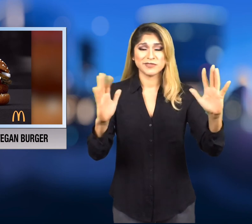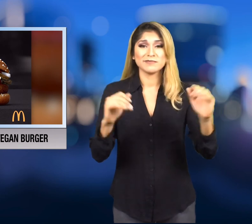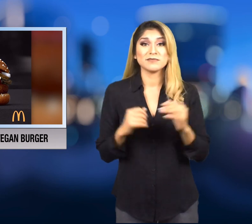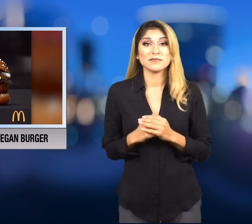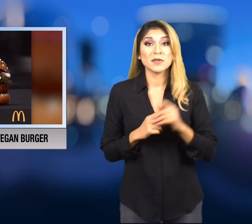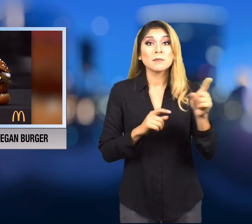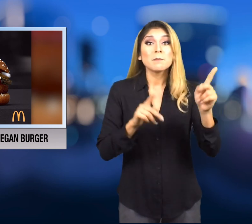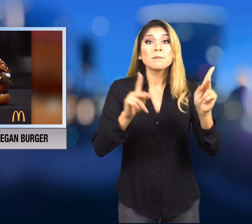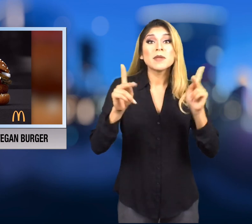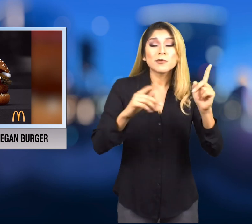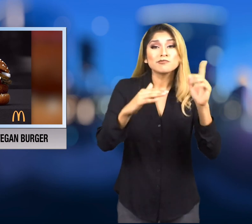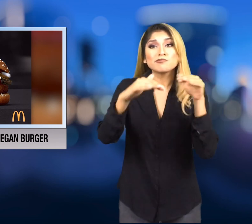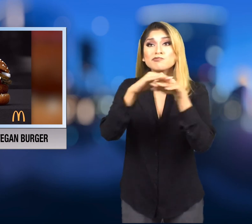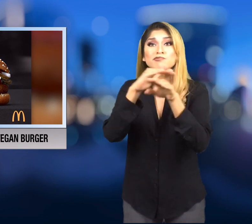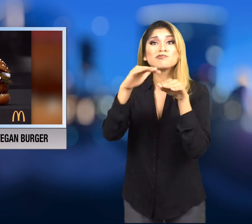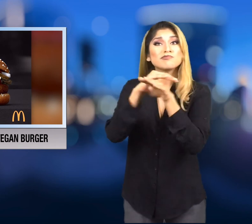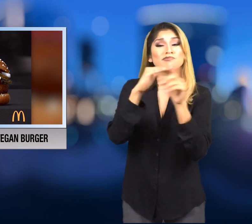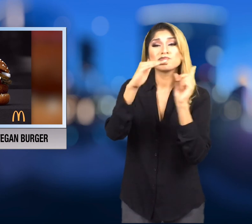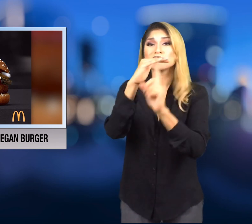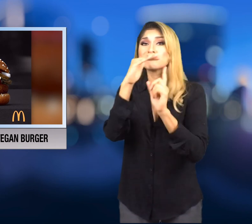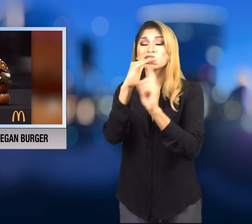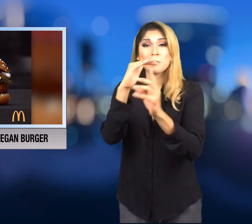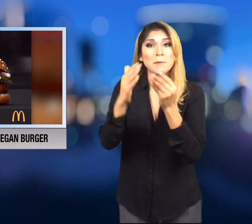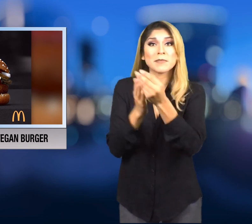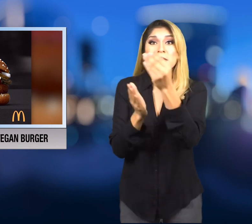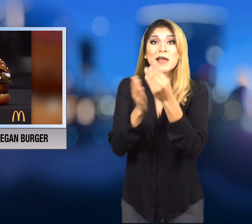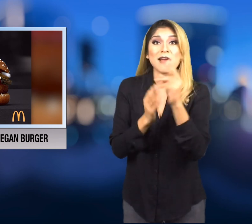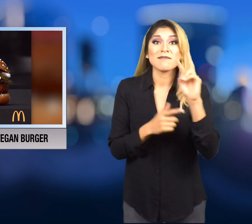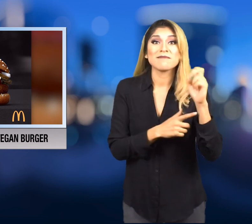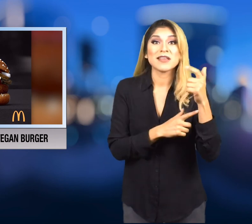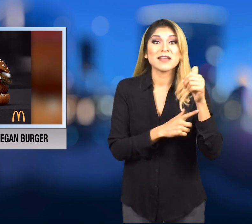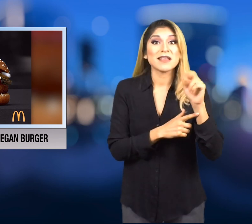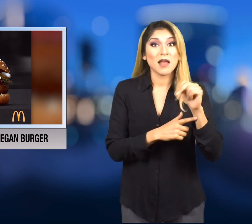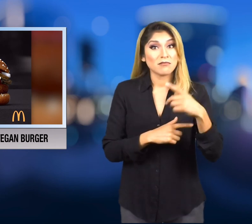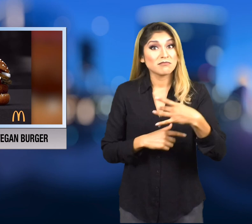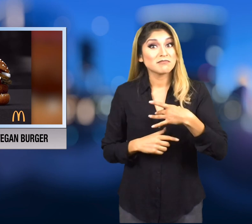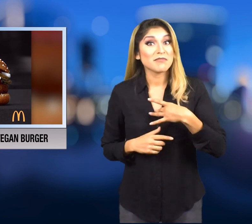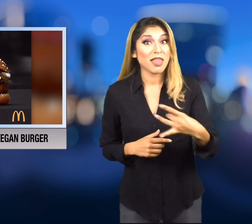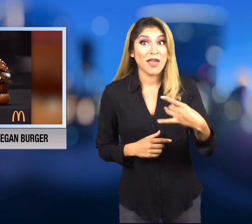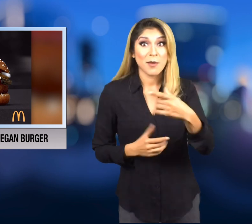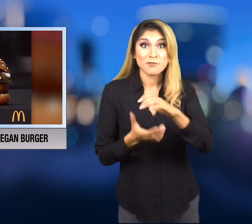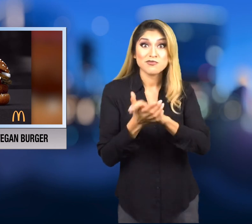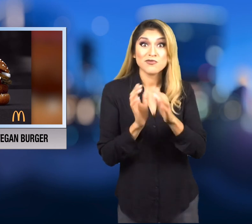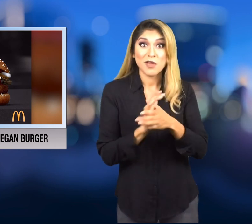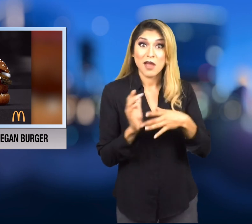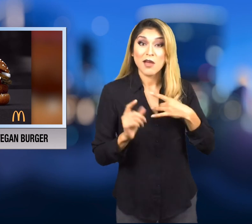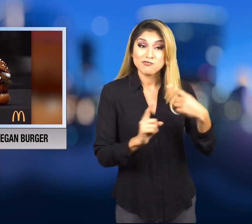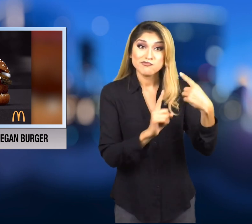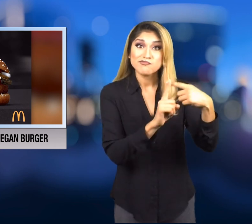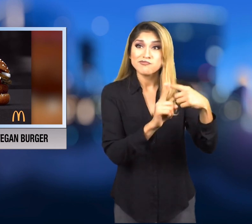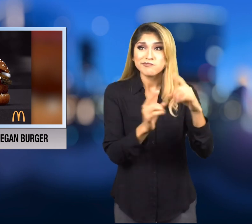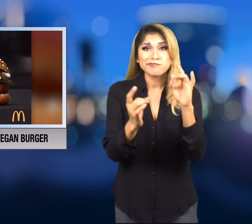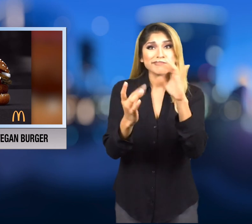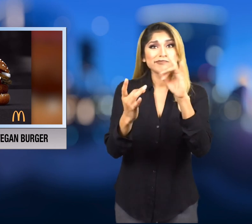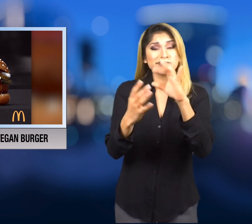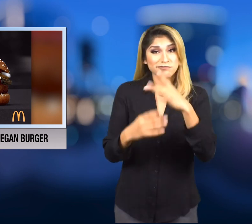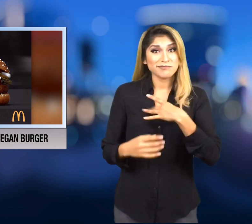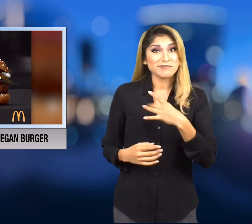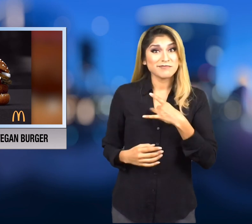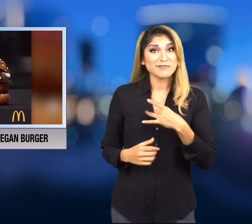If they get positive feedback from customers